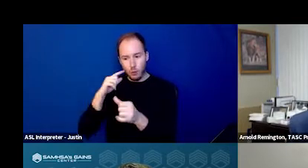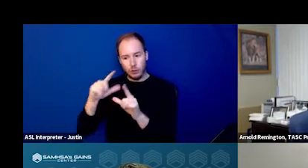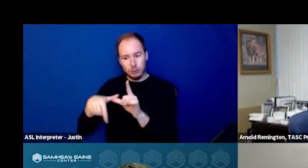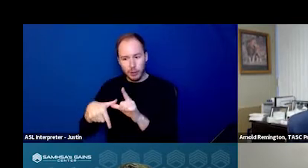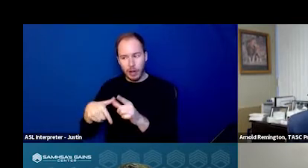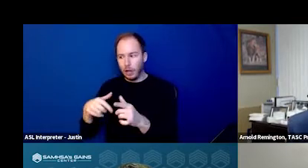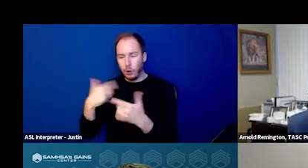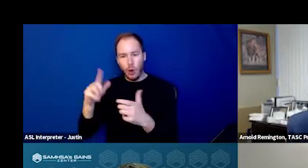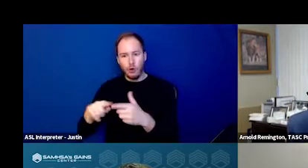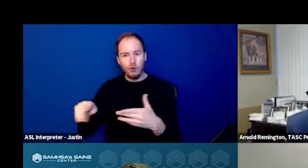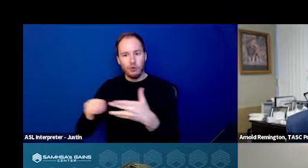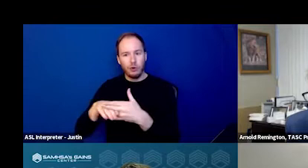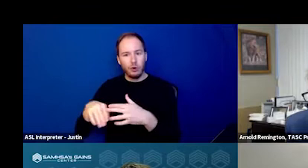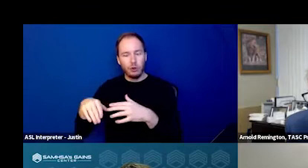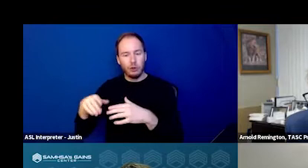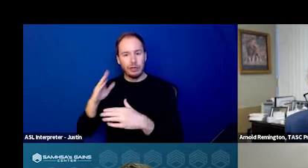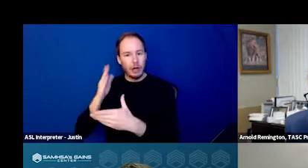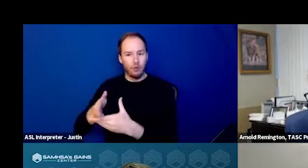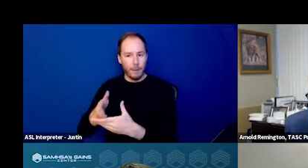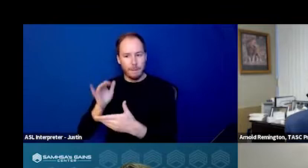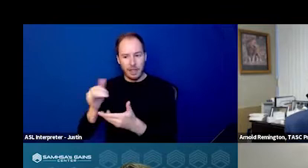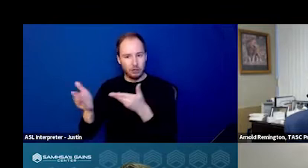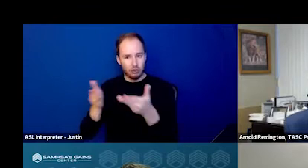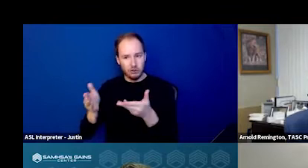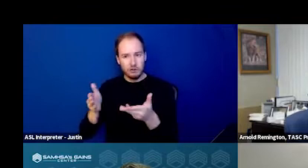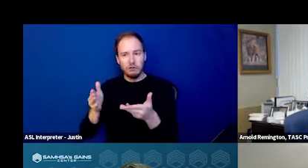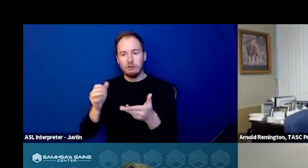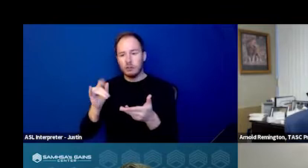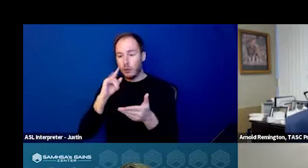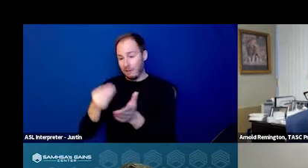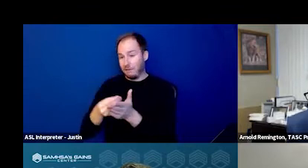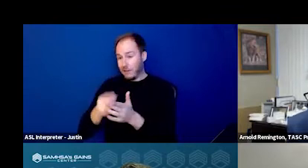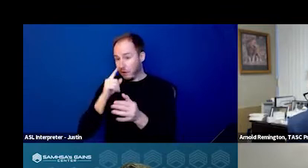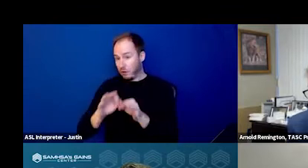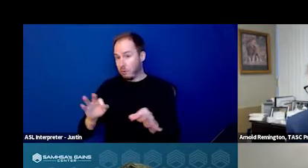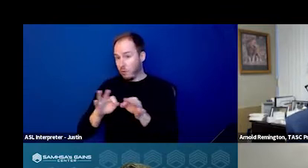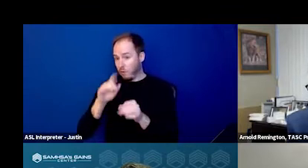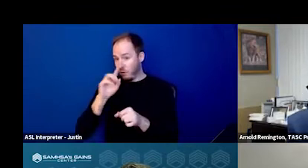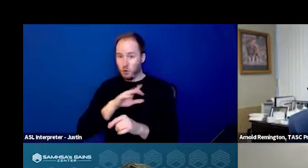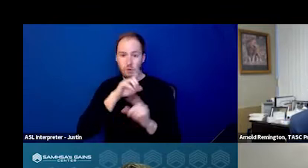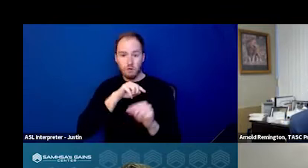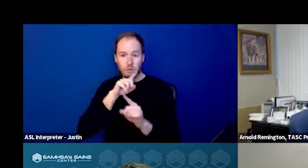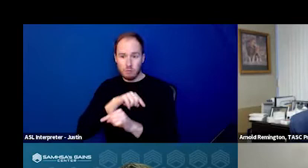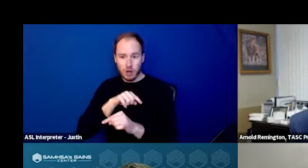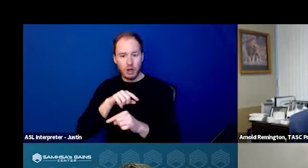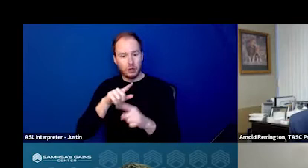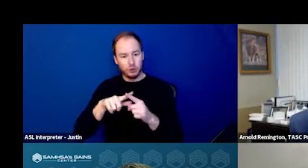So funding's vitally important in your response. And also it assists in building that trust and knowing that